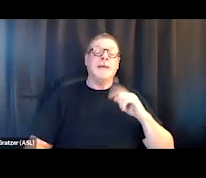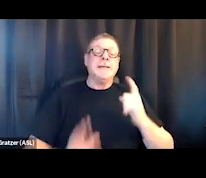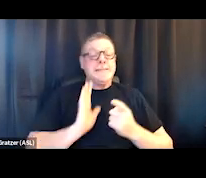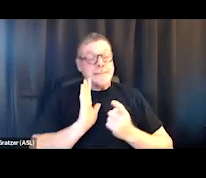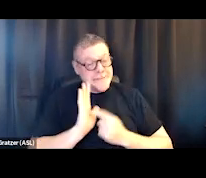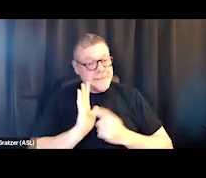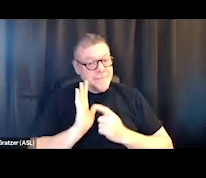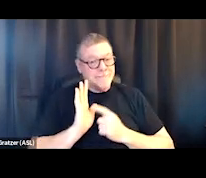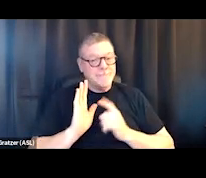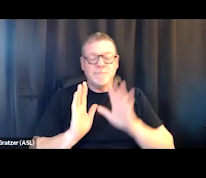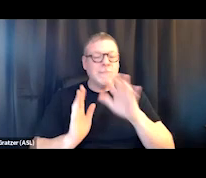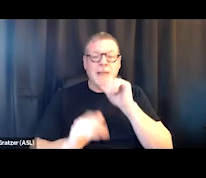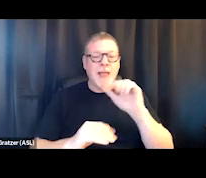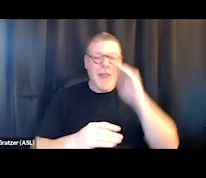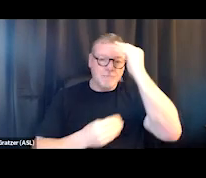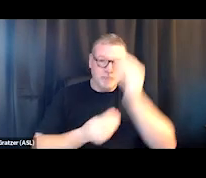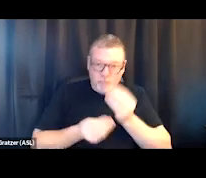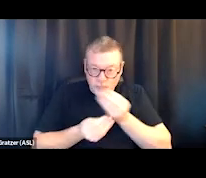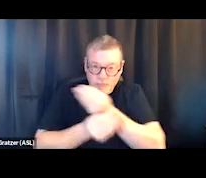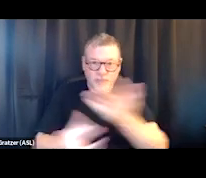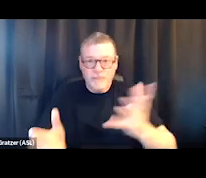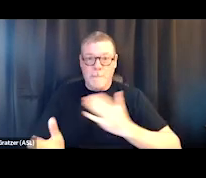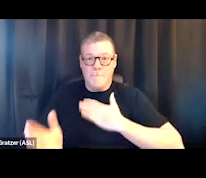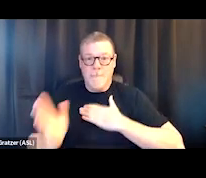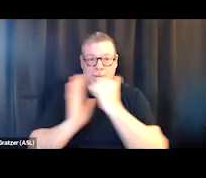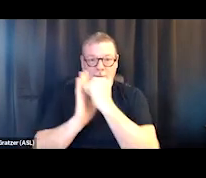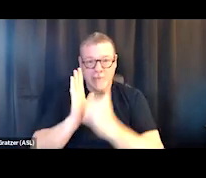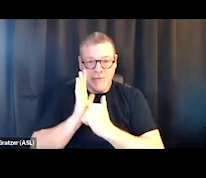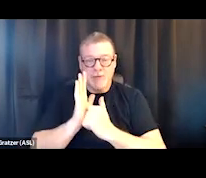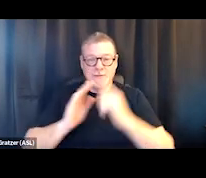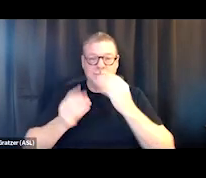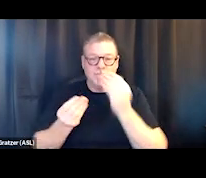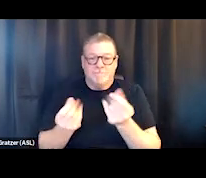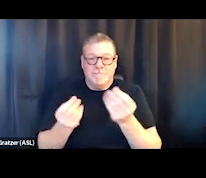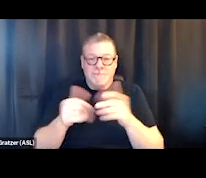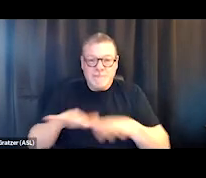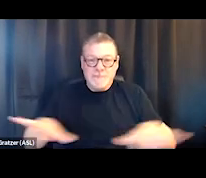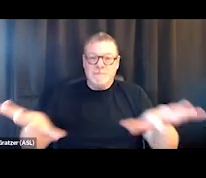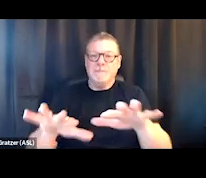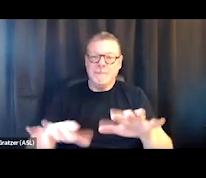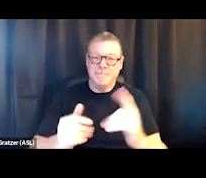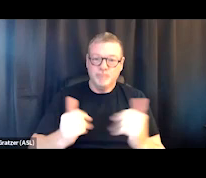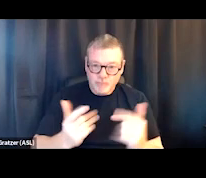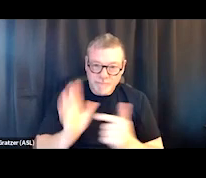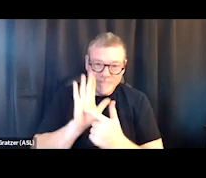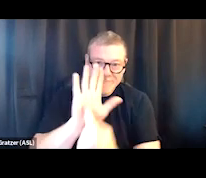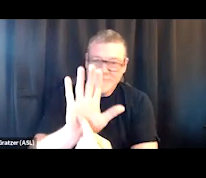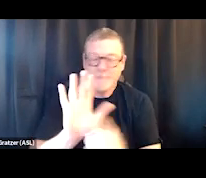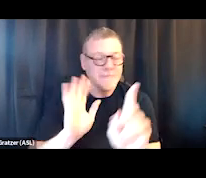not just coming with my agenda and my kingdom and my, even necessarily my mission,